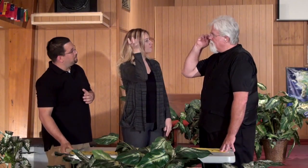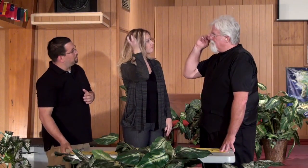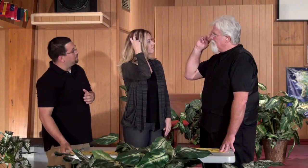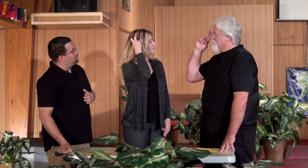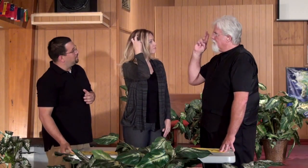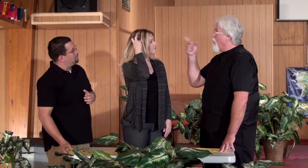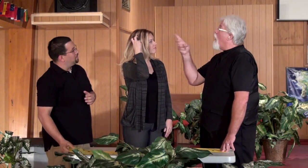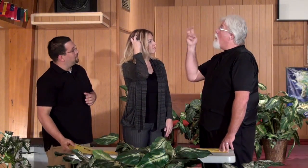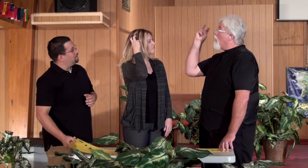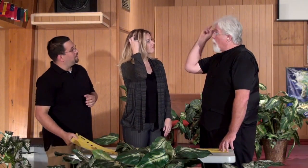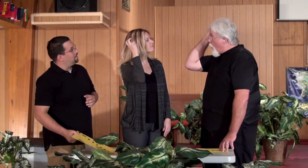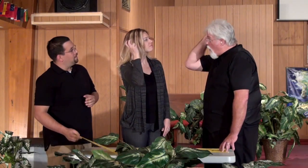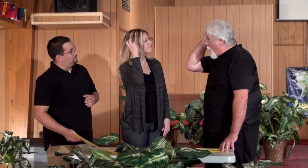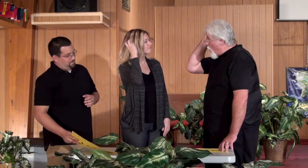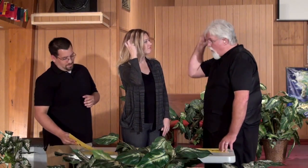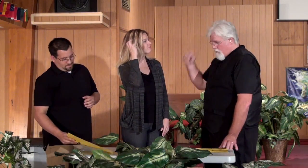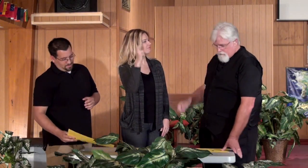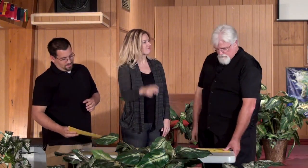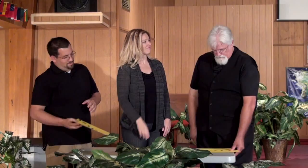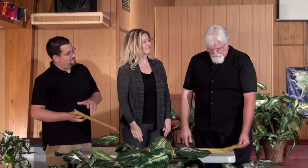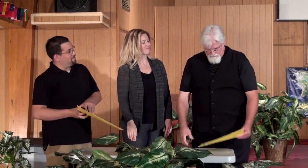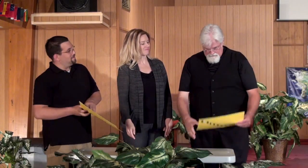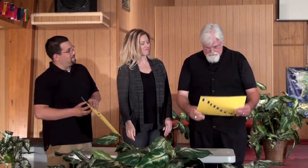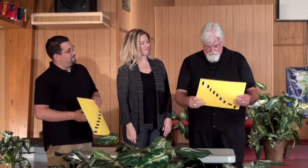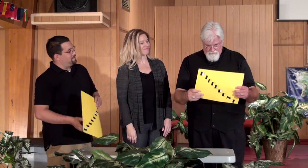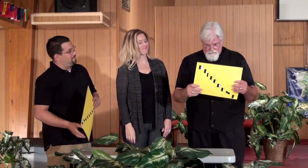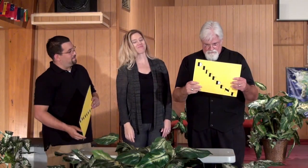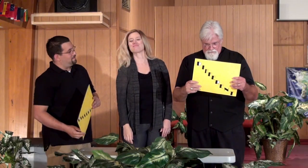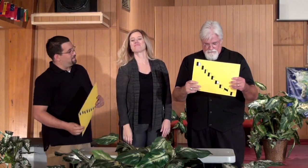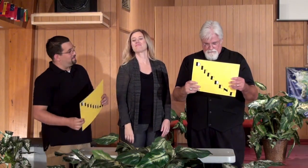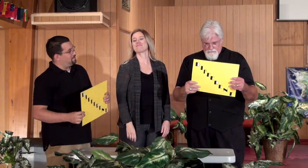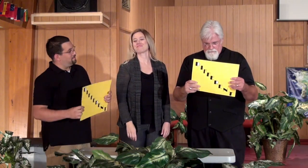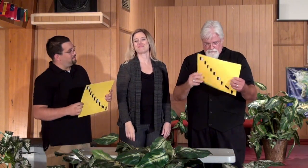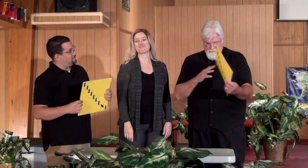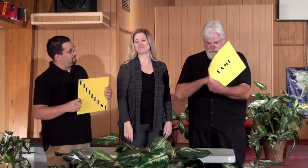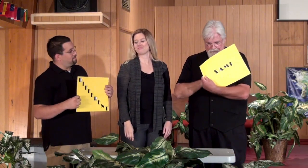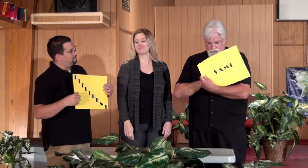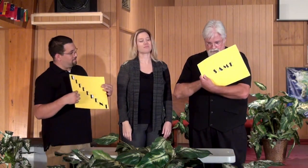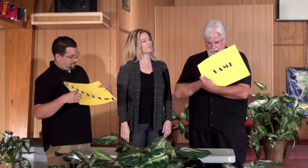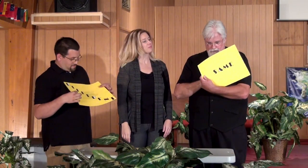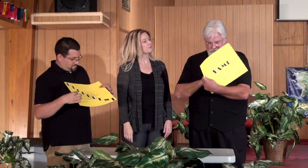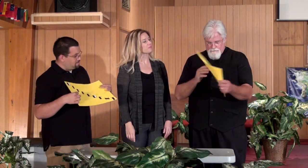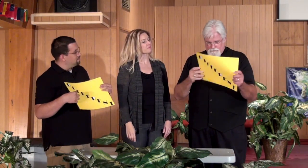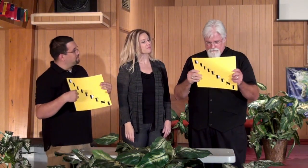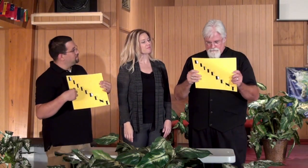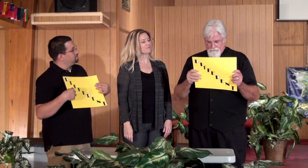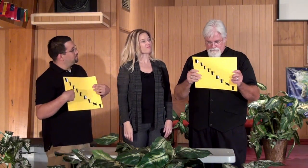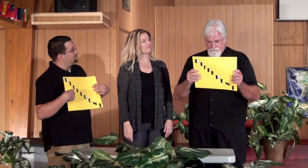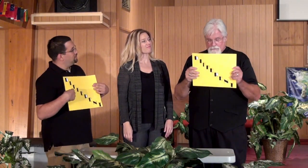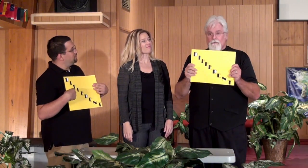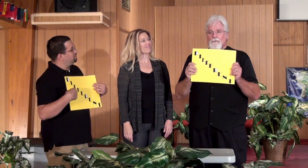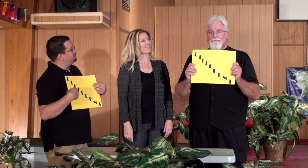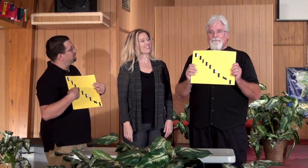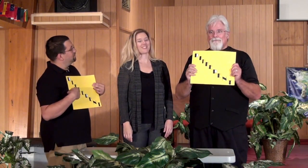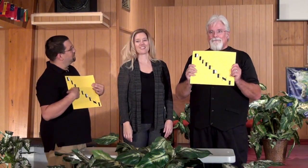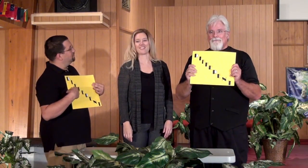Candice: Oh, sign it like this. Mark: Ohhh a cochlear.